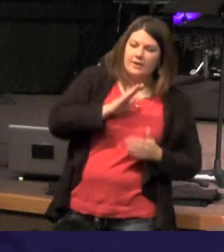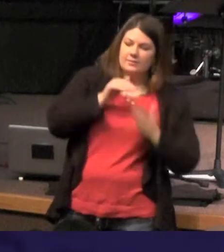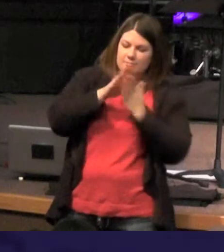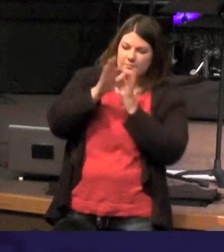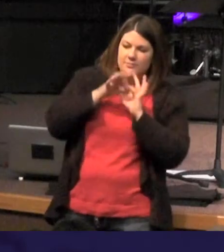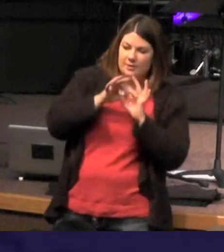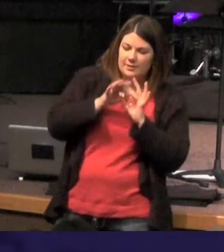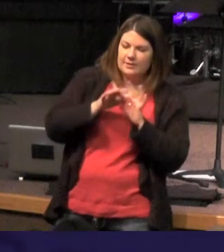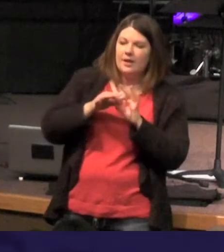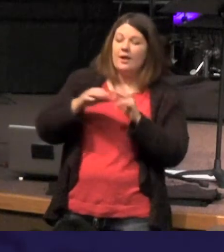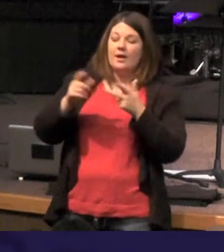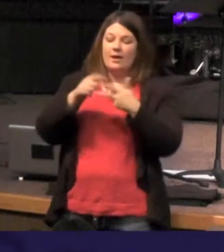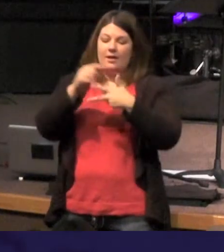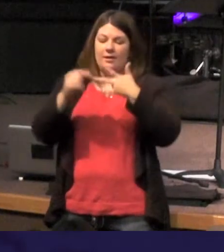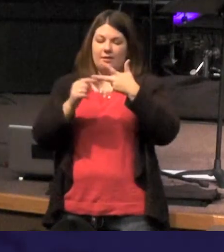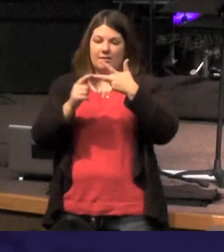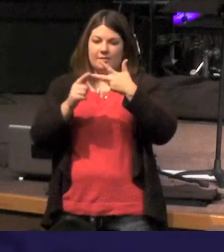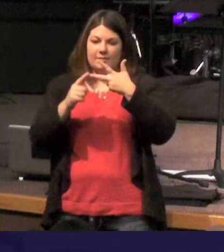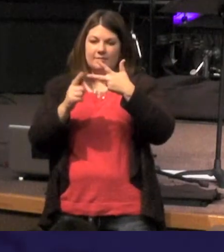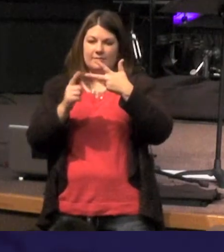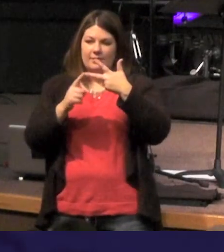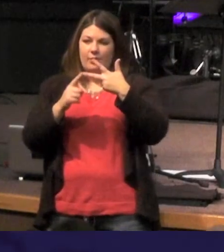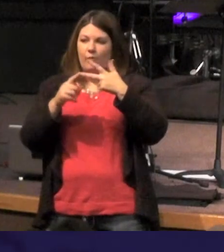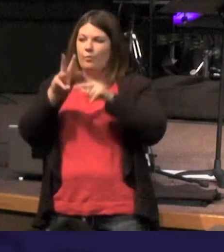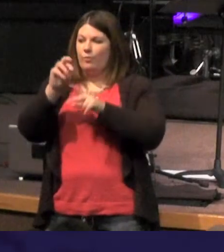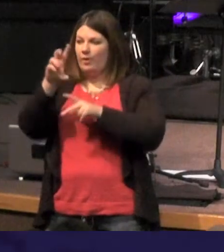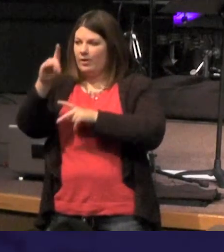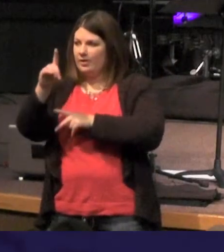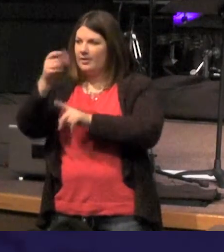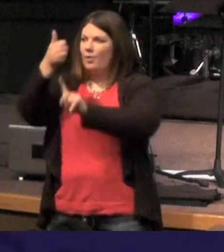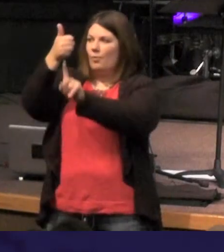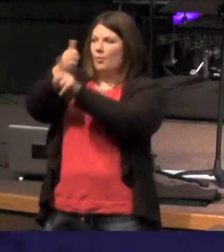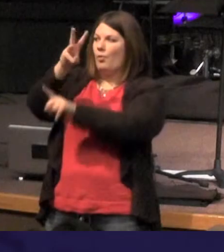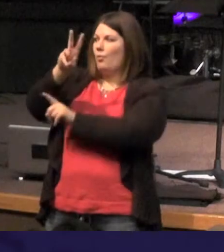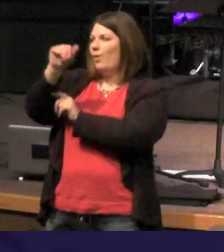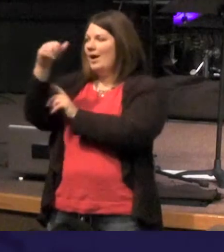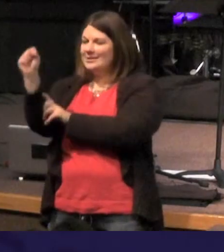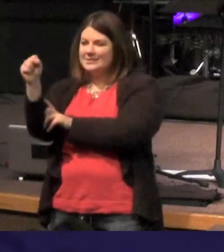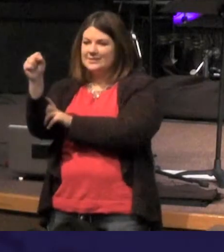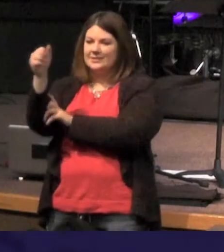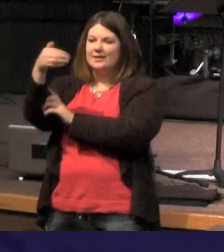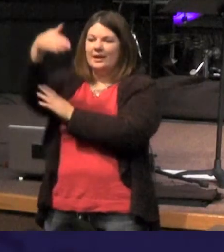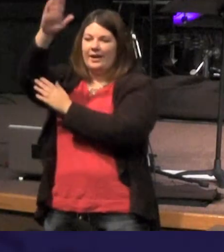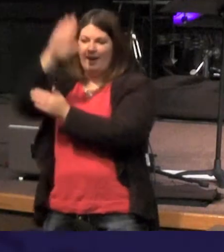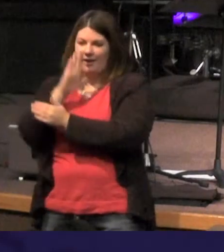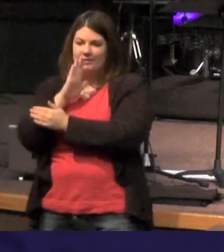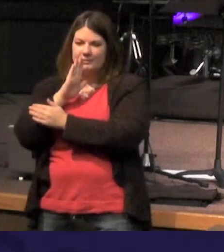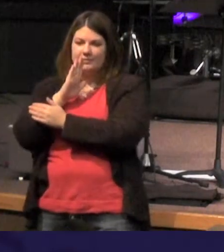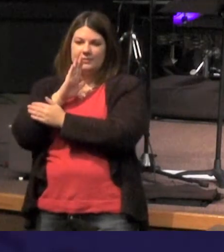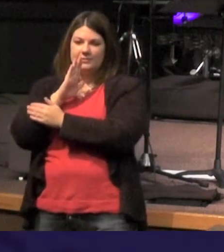contact but now we get this - and the Word was God and when we get to this phrase the Word was God